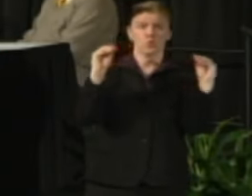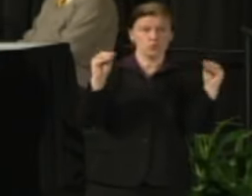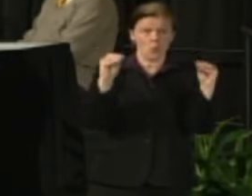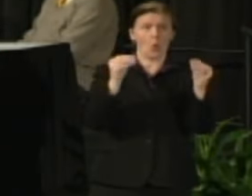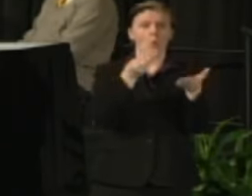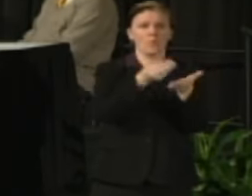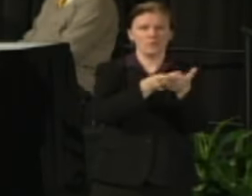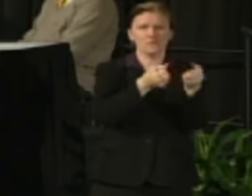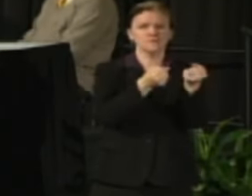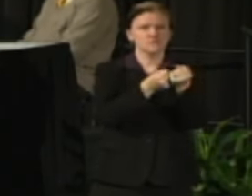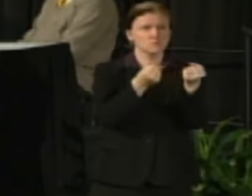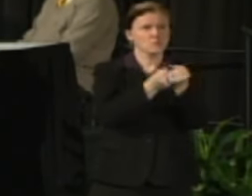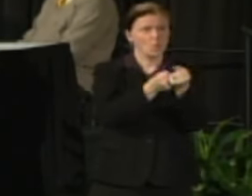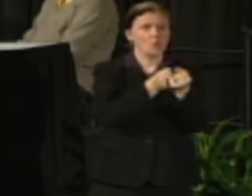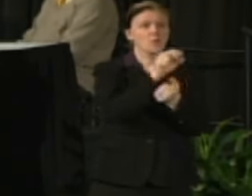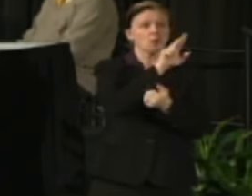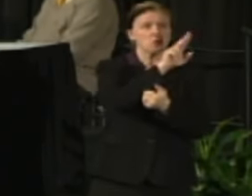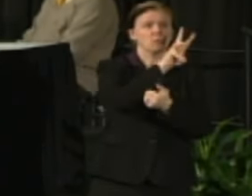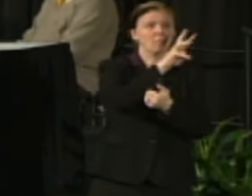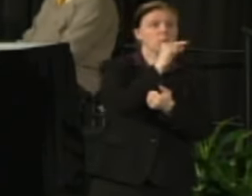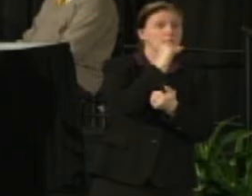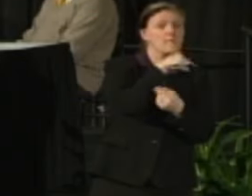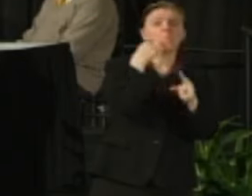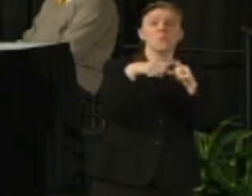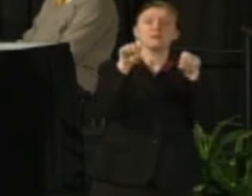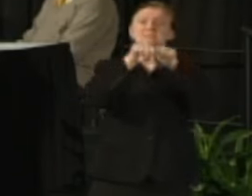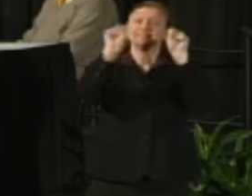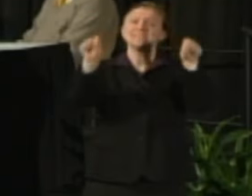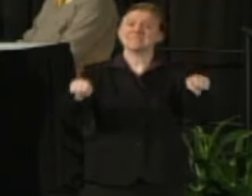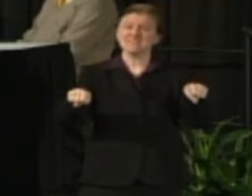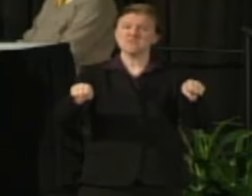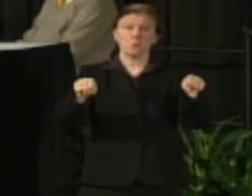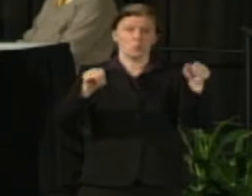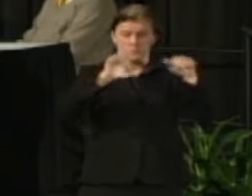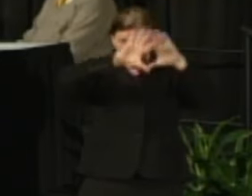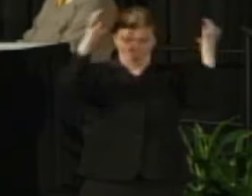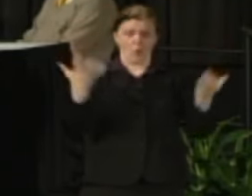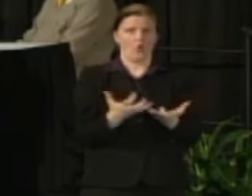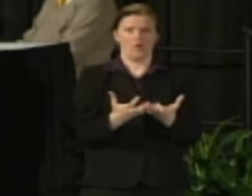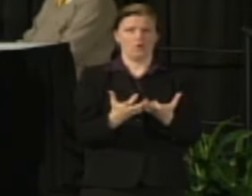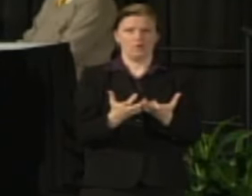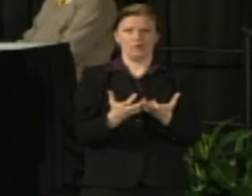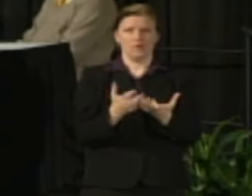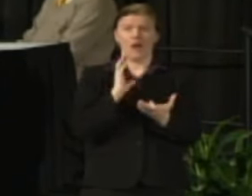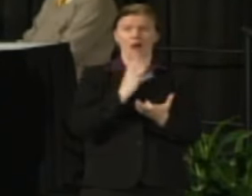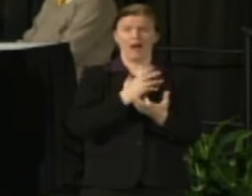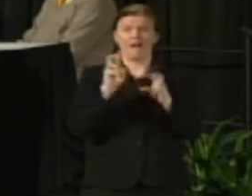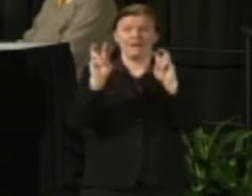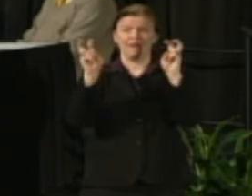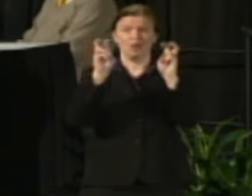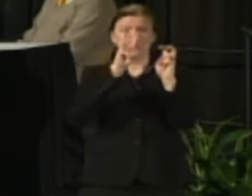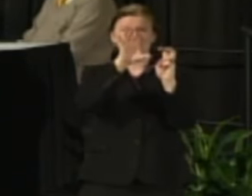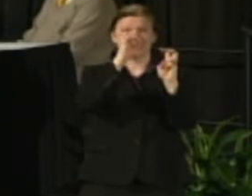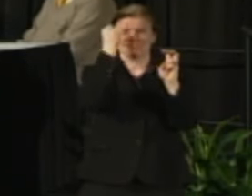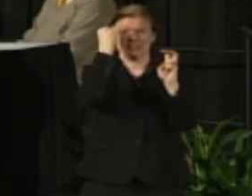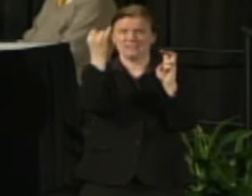and the System the Wisconsin Idea could become just words. It needs to be supported.